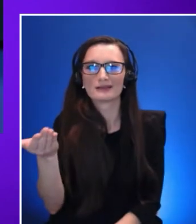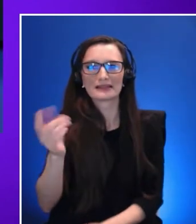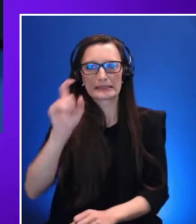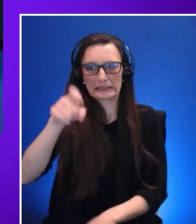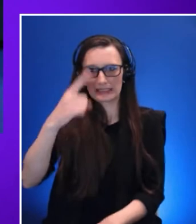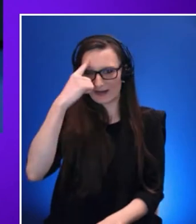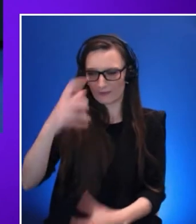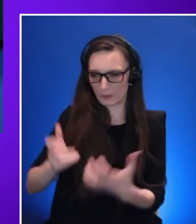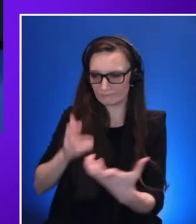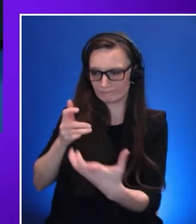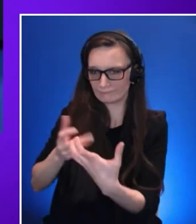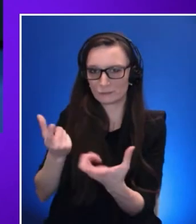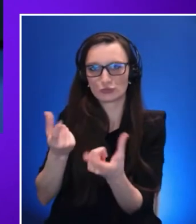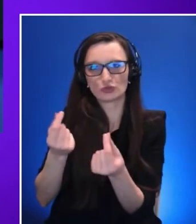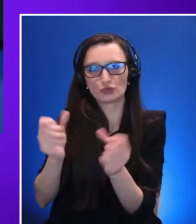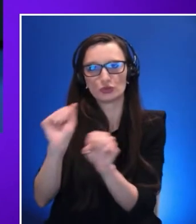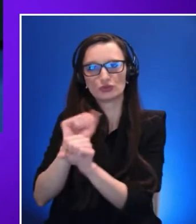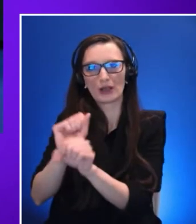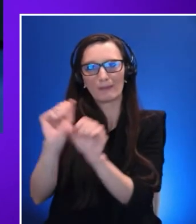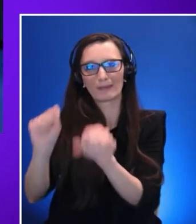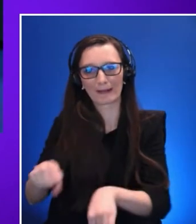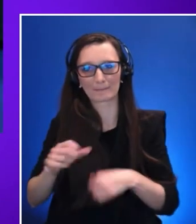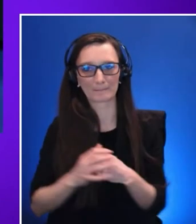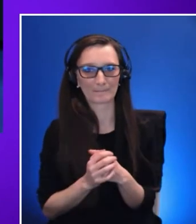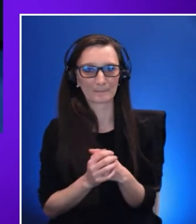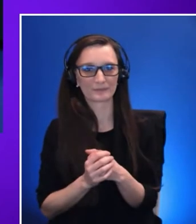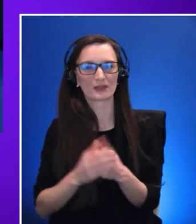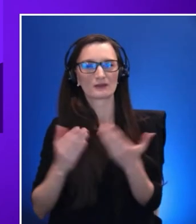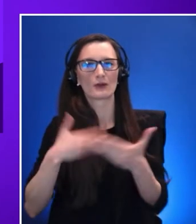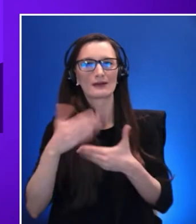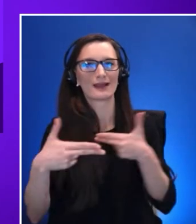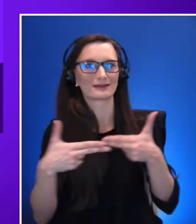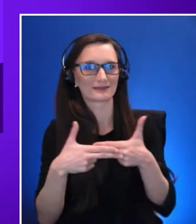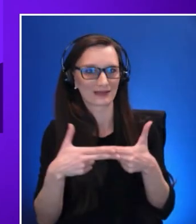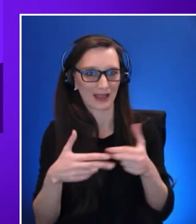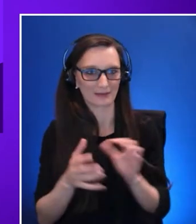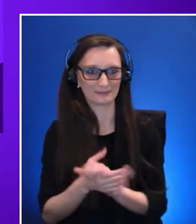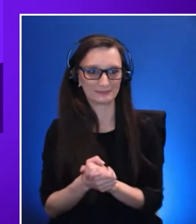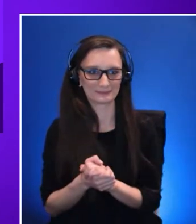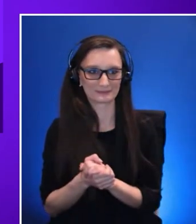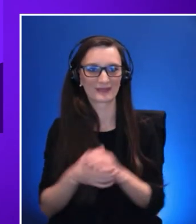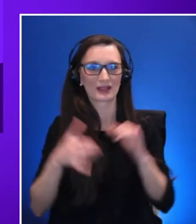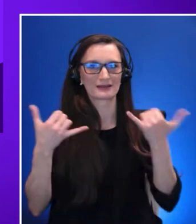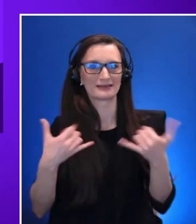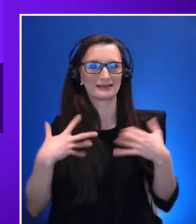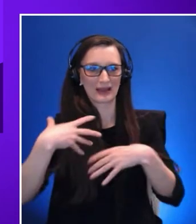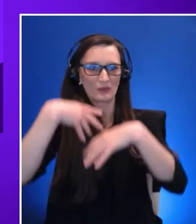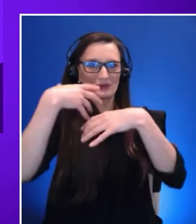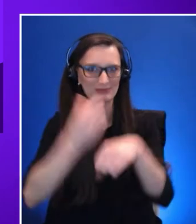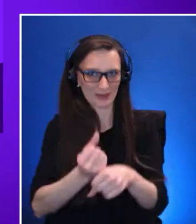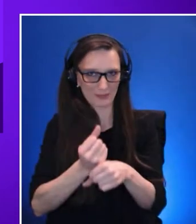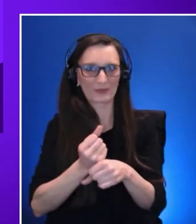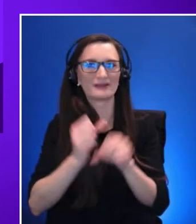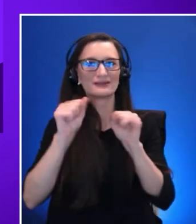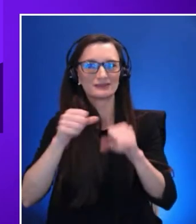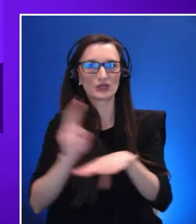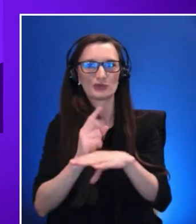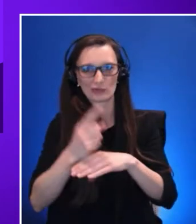So let's go to the next slide because this is the summary that we have to build on one size